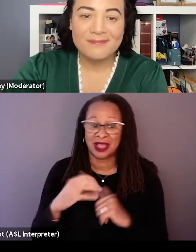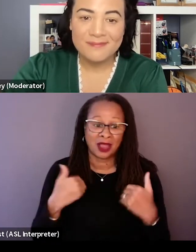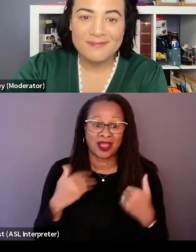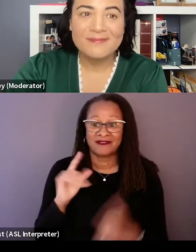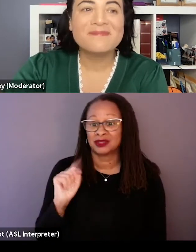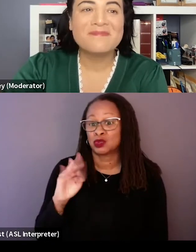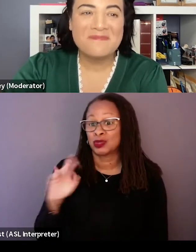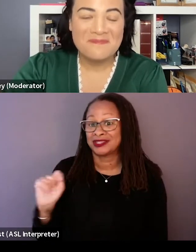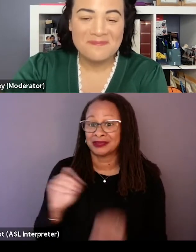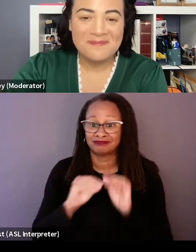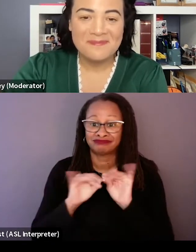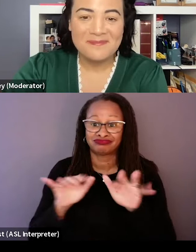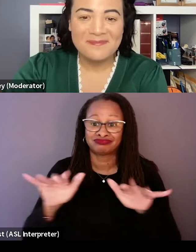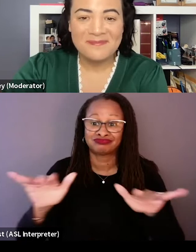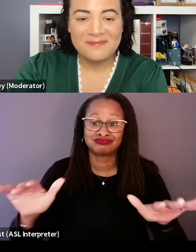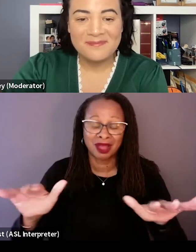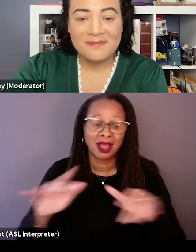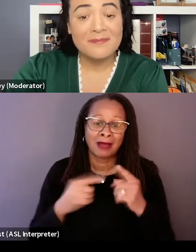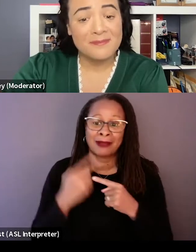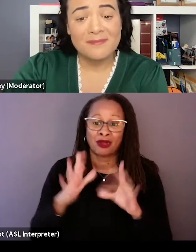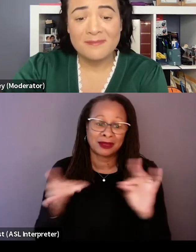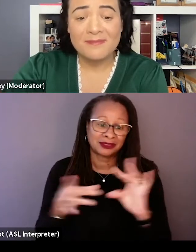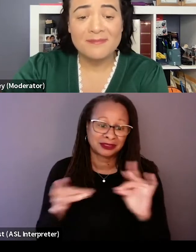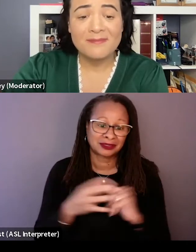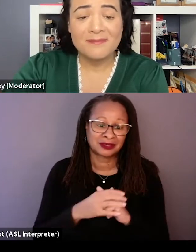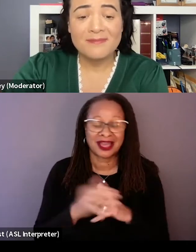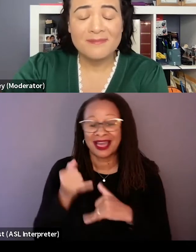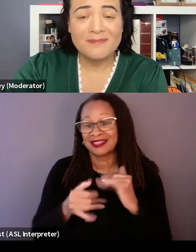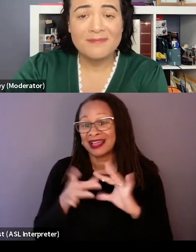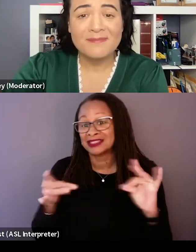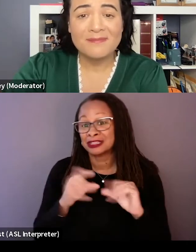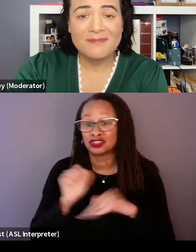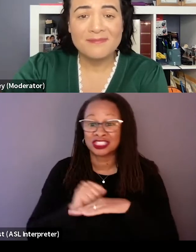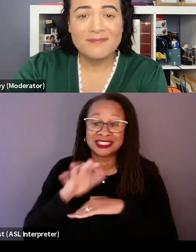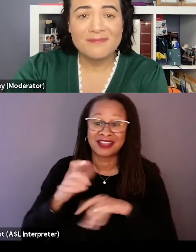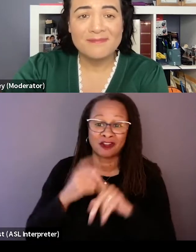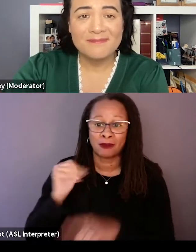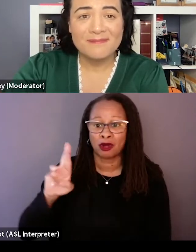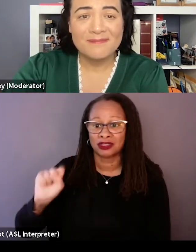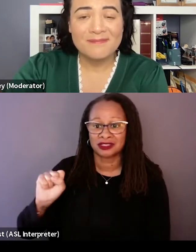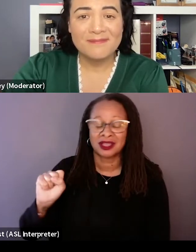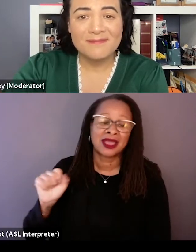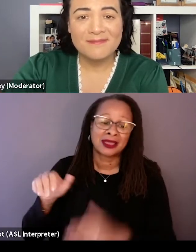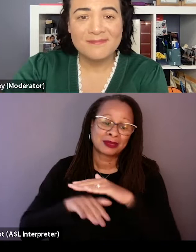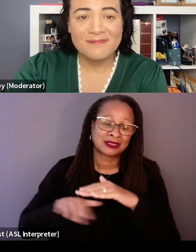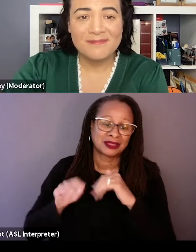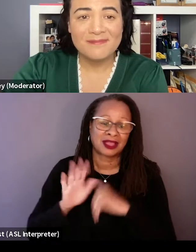that was about her message, the message, the last message that she had sent from Mars, which was essentially that her battery was low